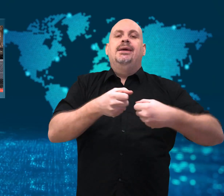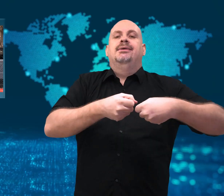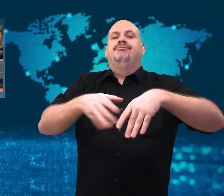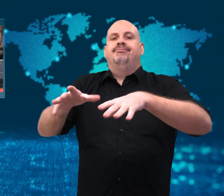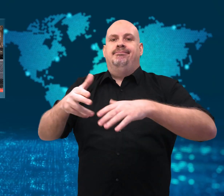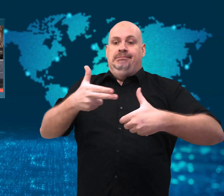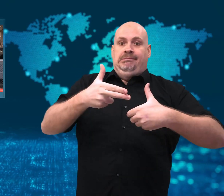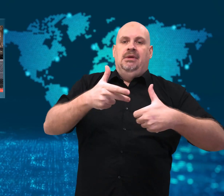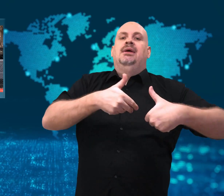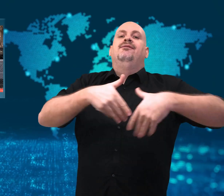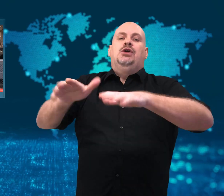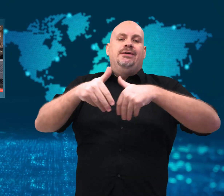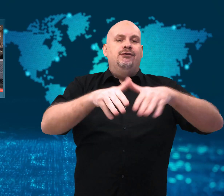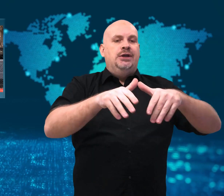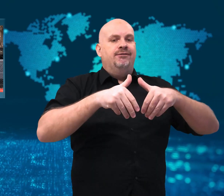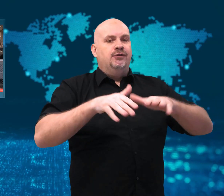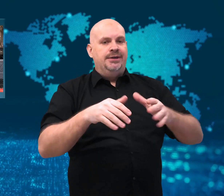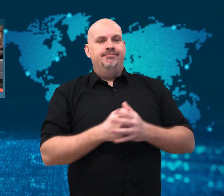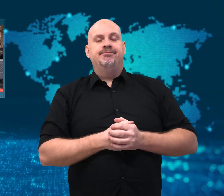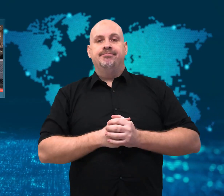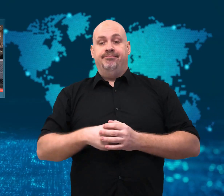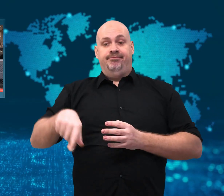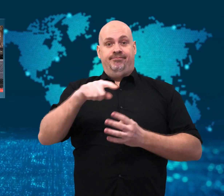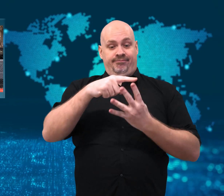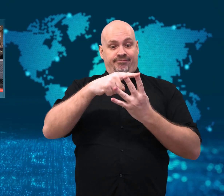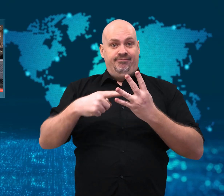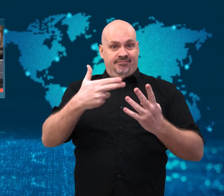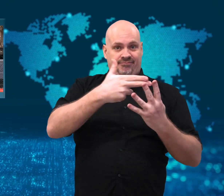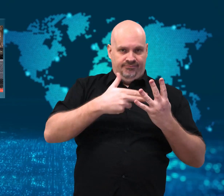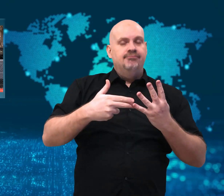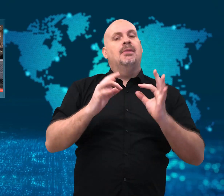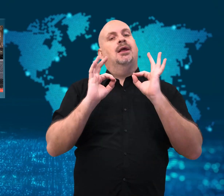All hostages are now safe and well.